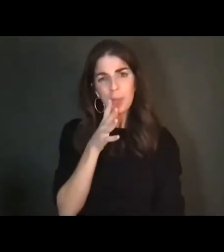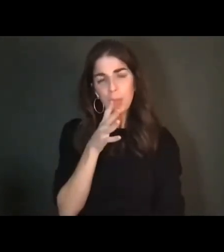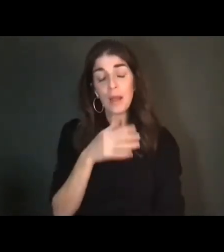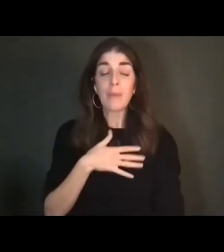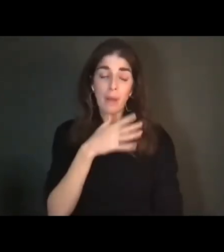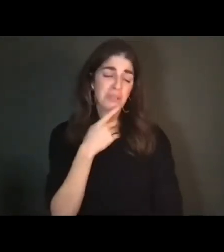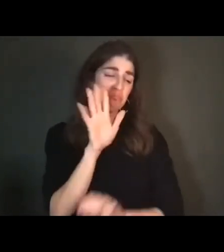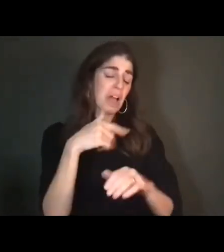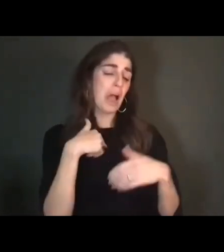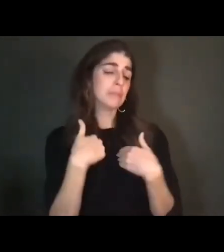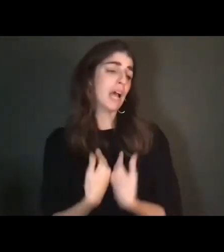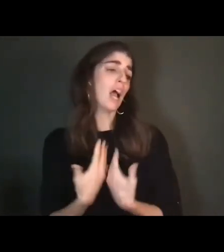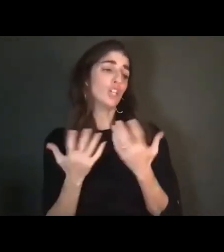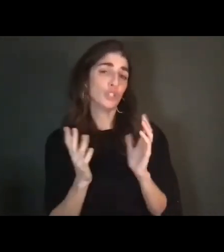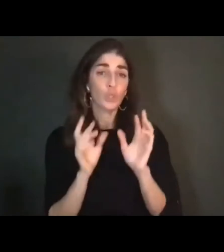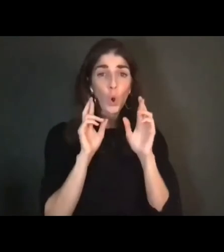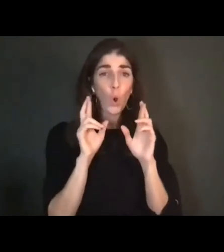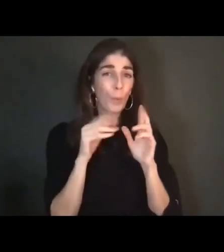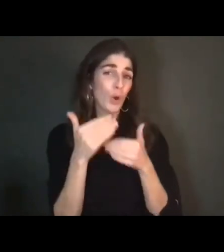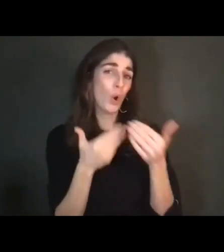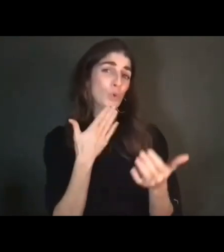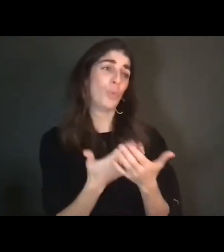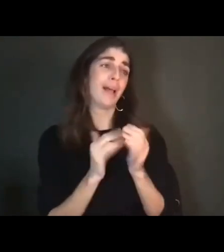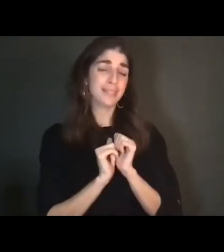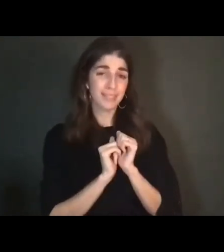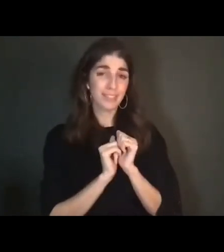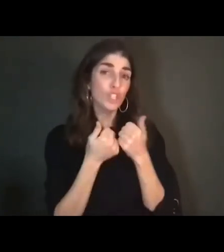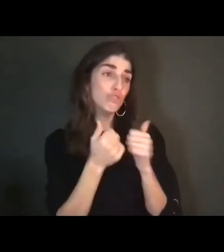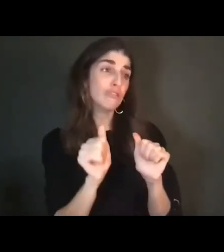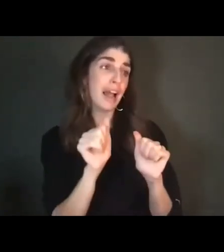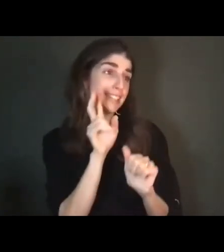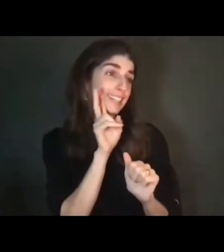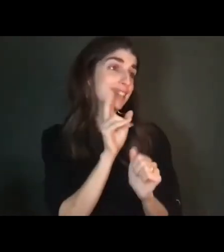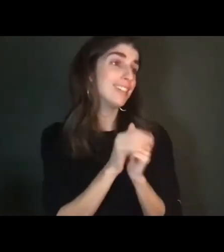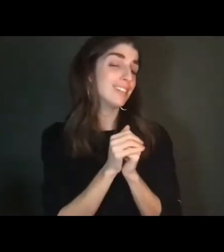tired. Let's hope it goes well. Try it, and we'll see what happens."